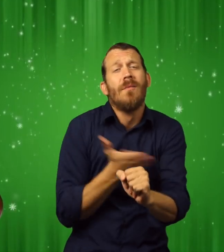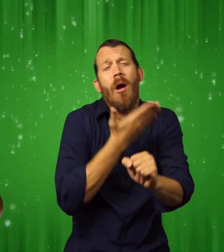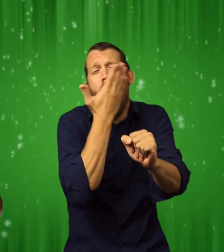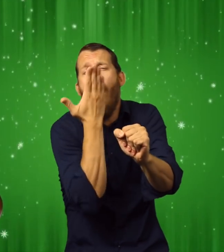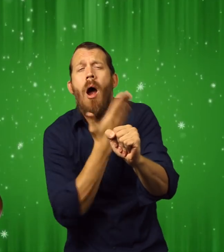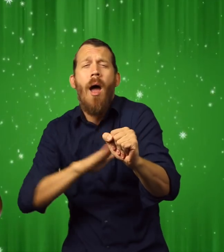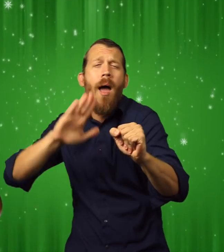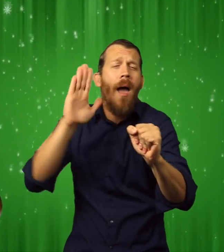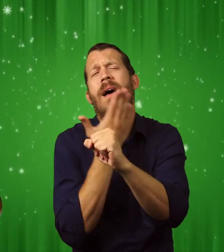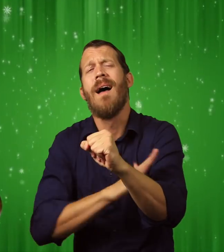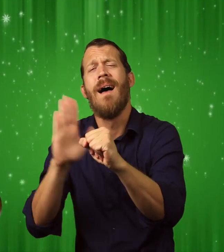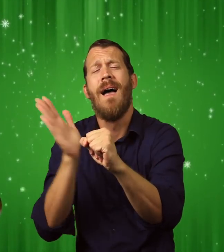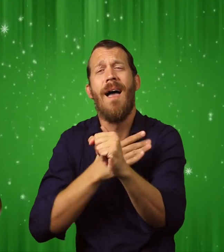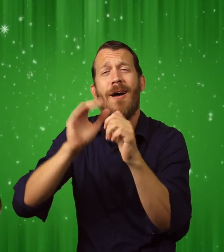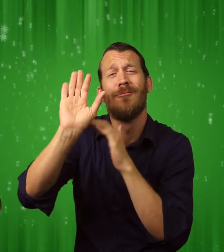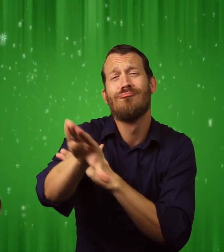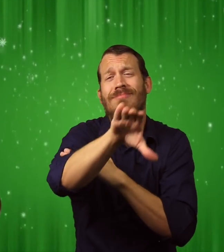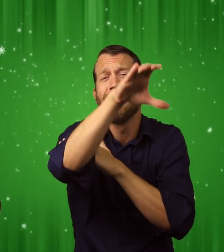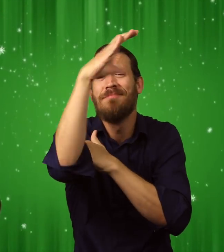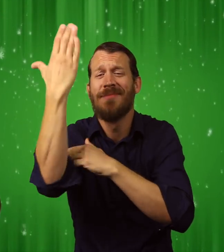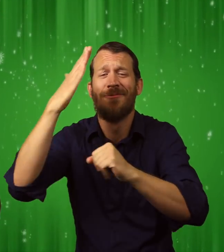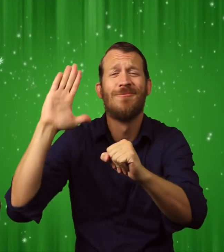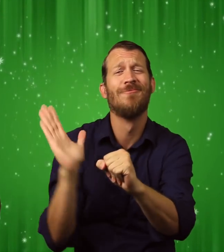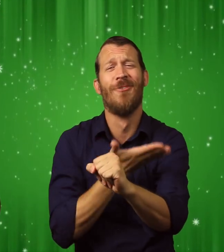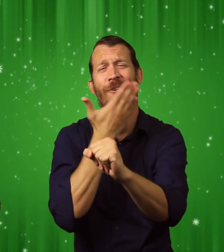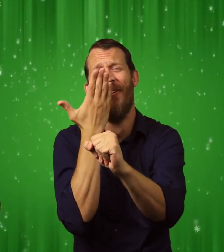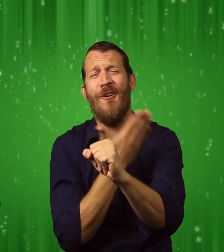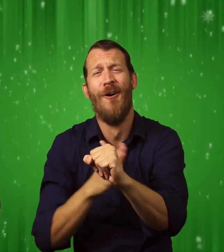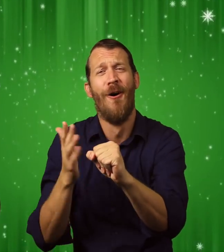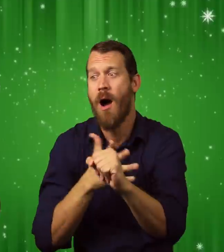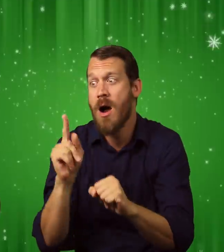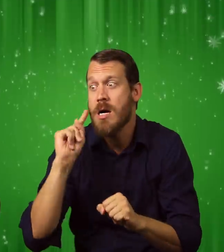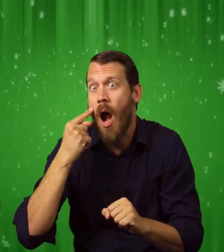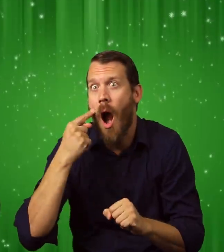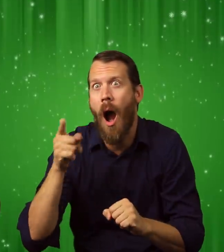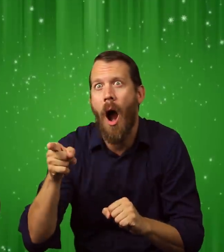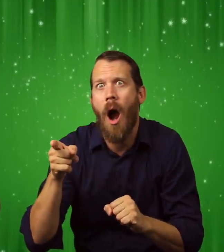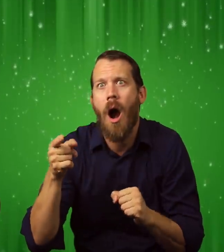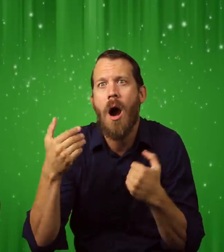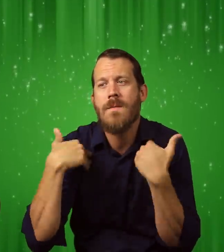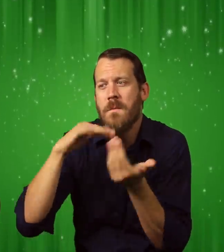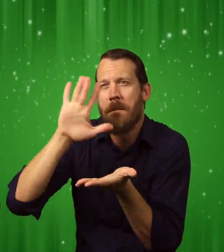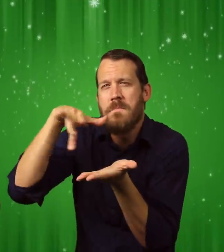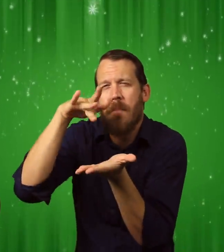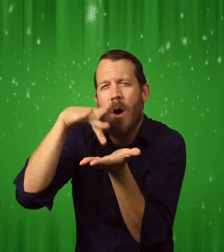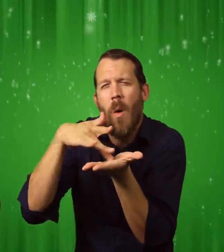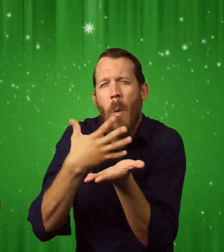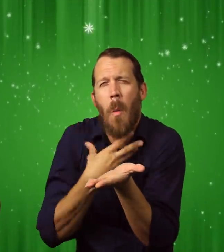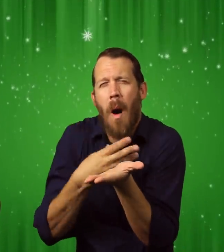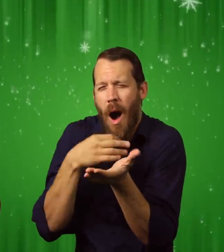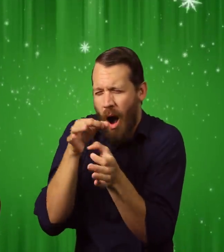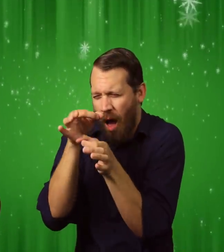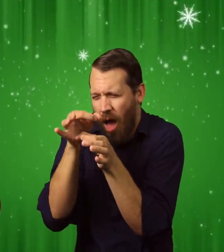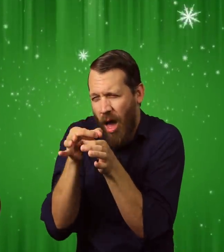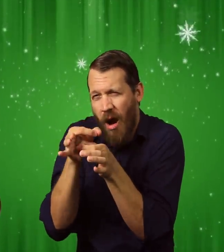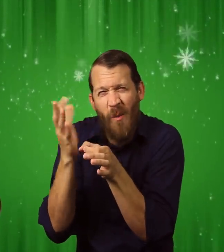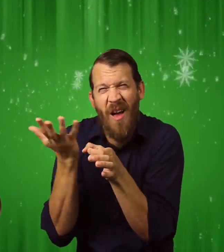We sang Christmas carols and ate candy with nougat centers as white as snow.